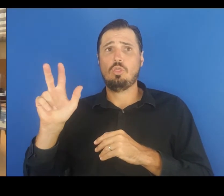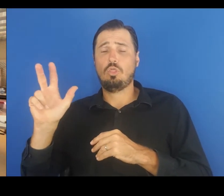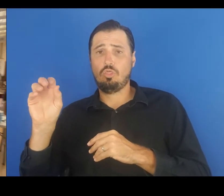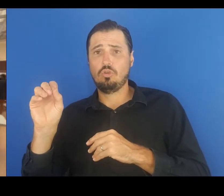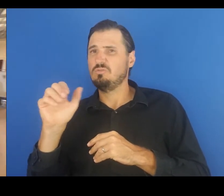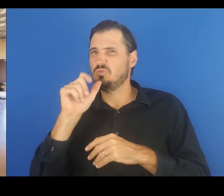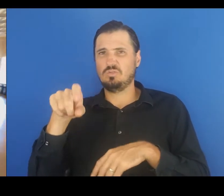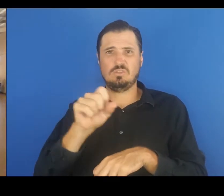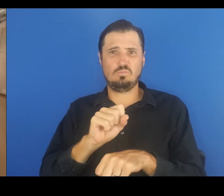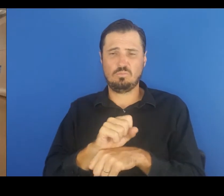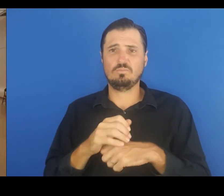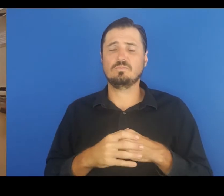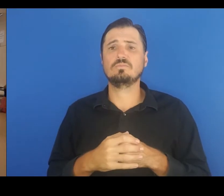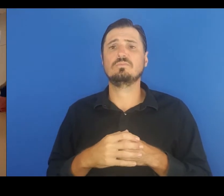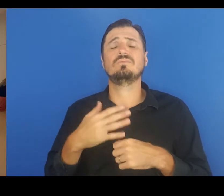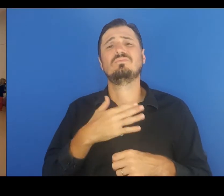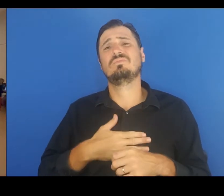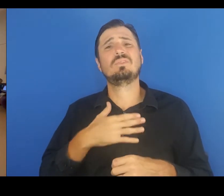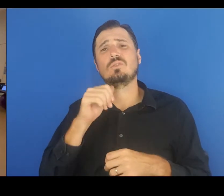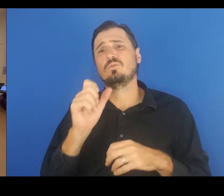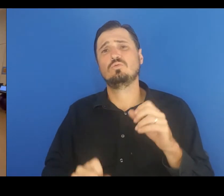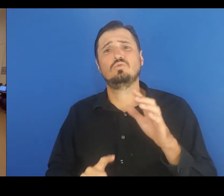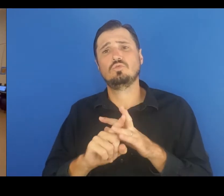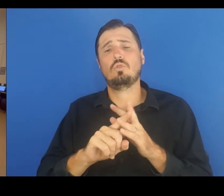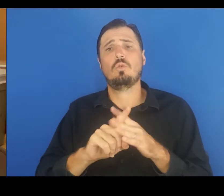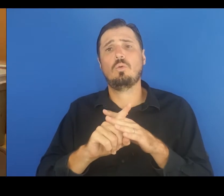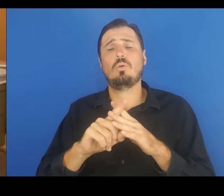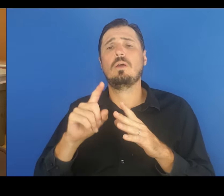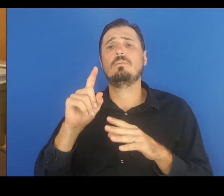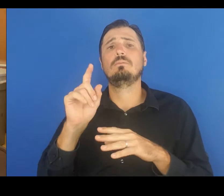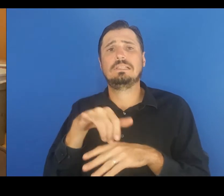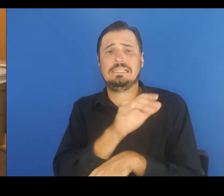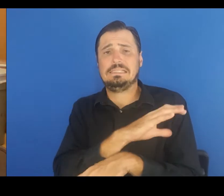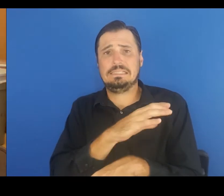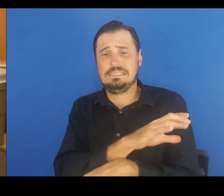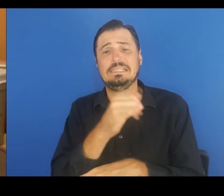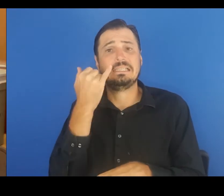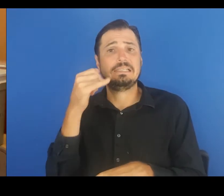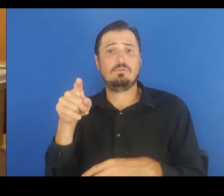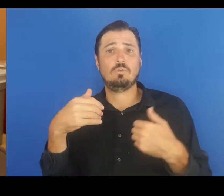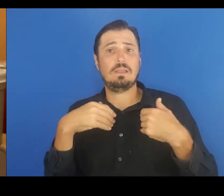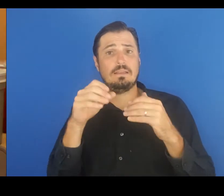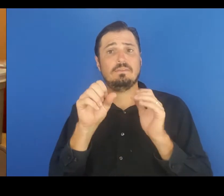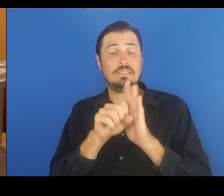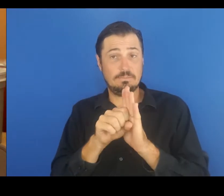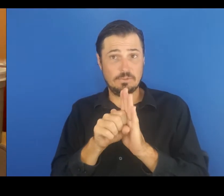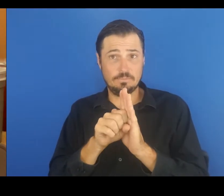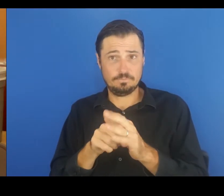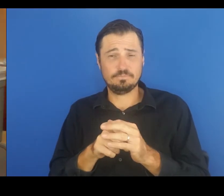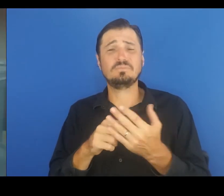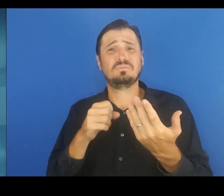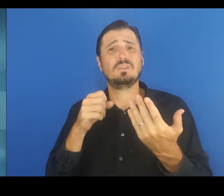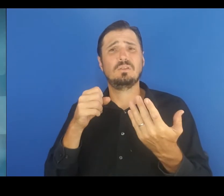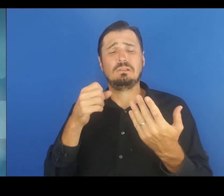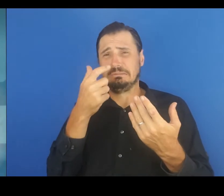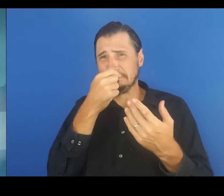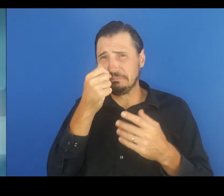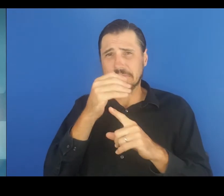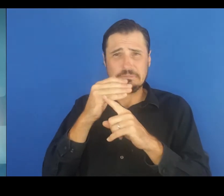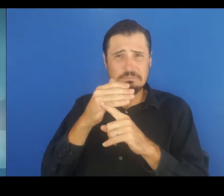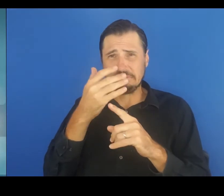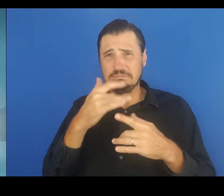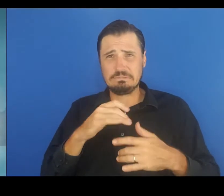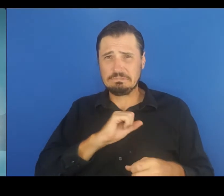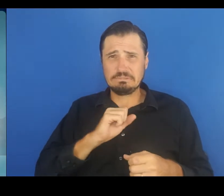appointment needed. Please do not show up to the Convention Hall clinic if you have symptoms and instead call your healthcare provider.